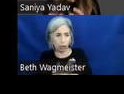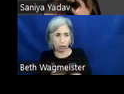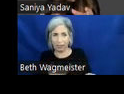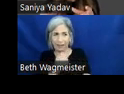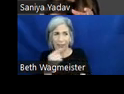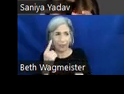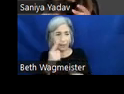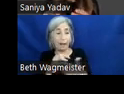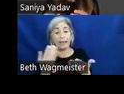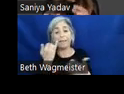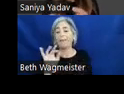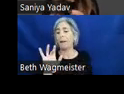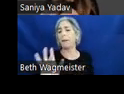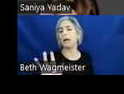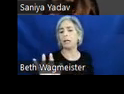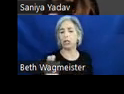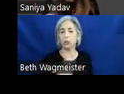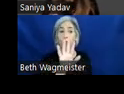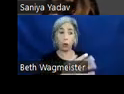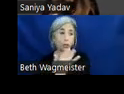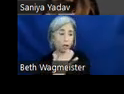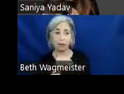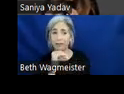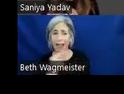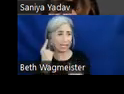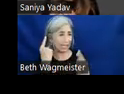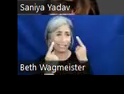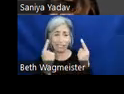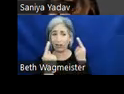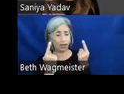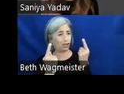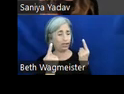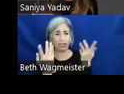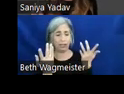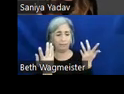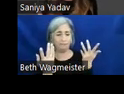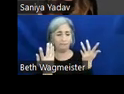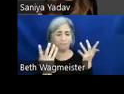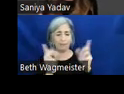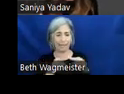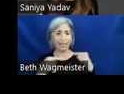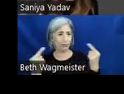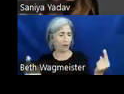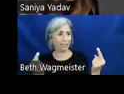I have a button that hasn't been -- it hasn't considered multiple states